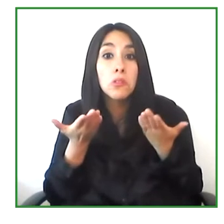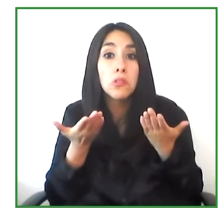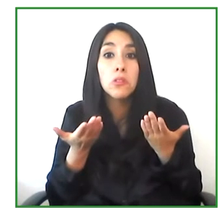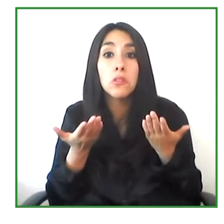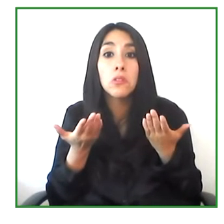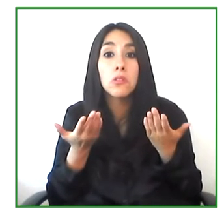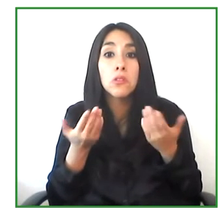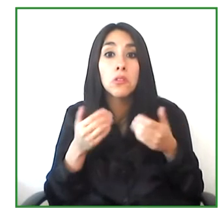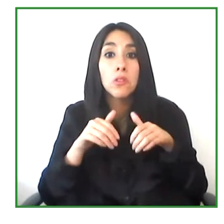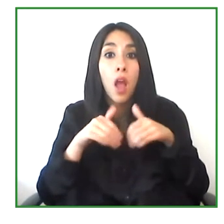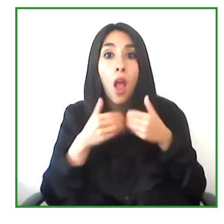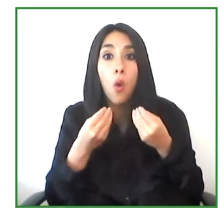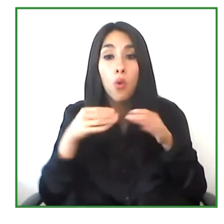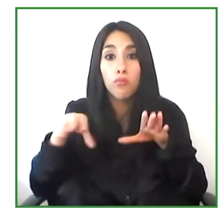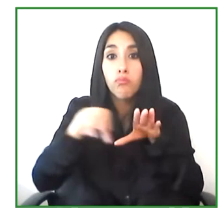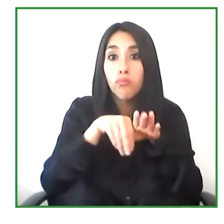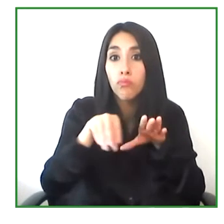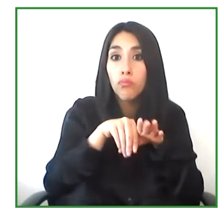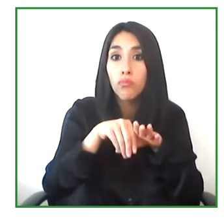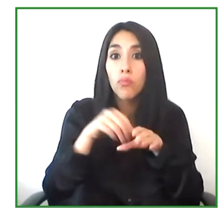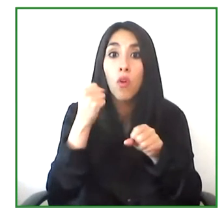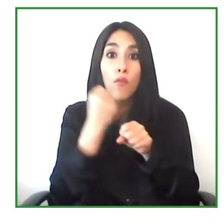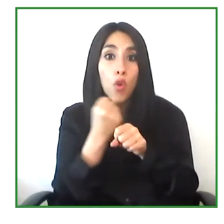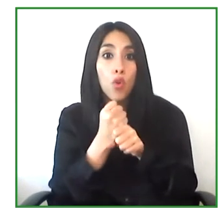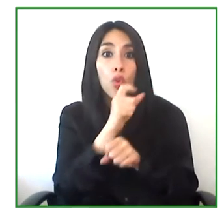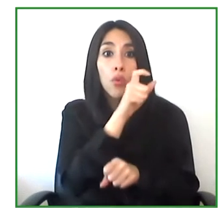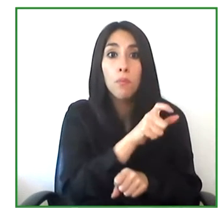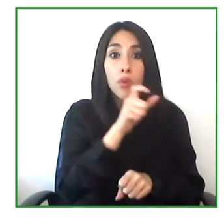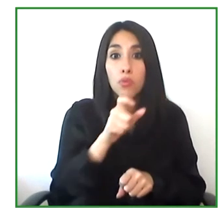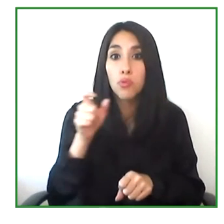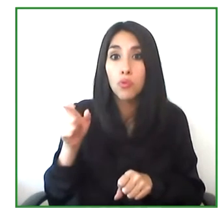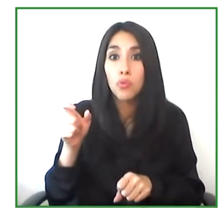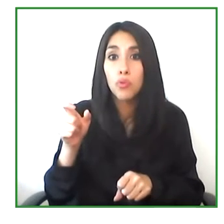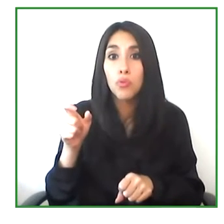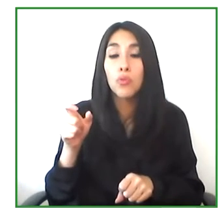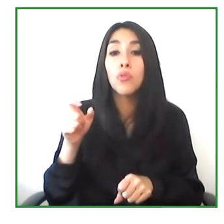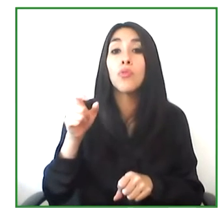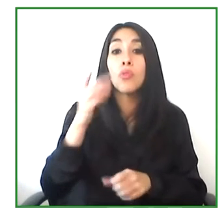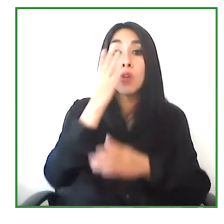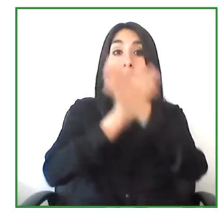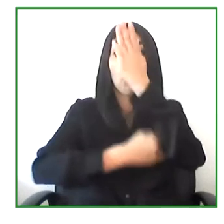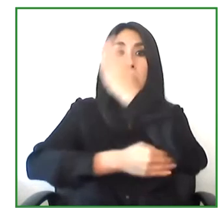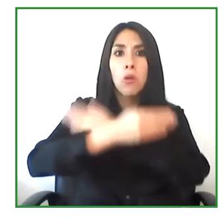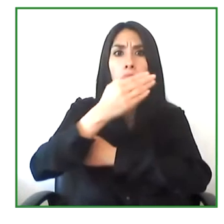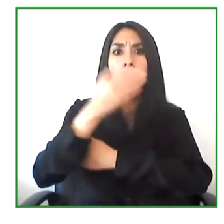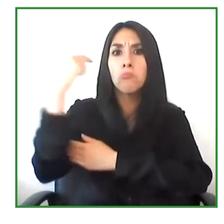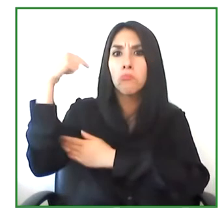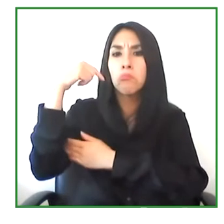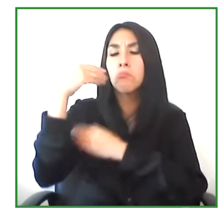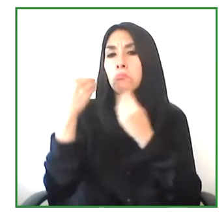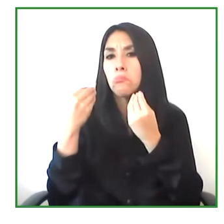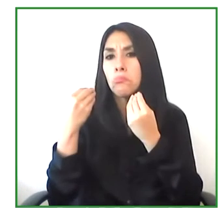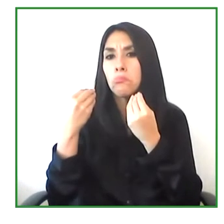We believe to the later inclusion of people with disabilities is a fantastic opportunity